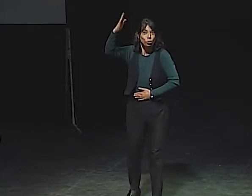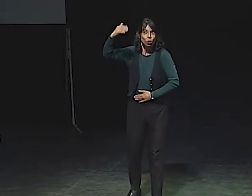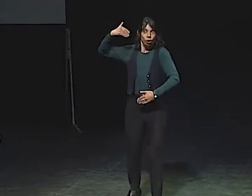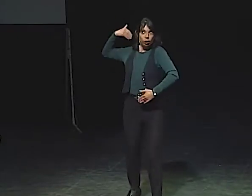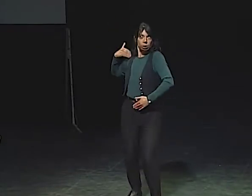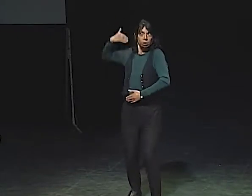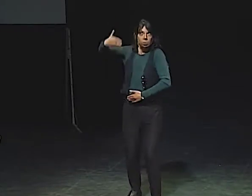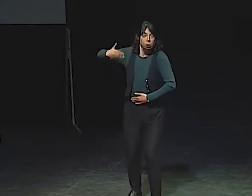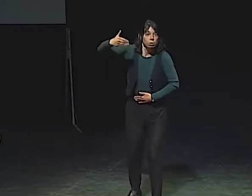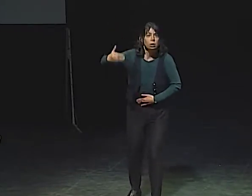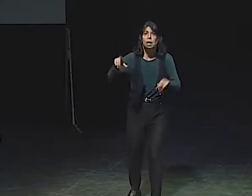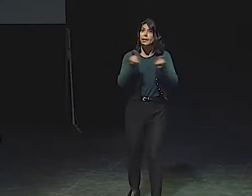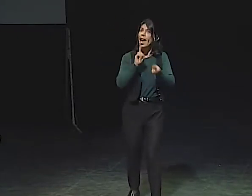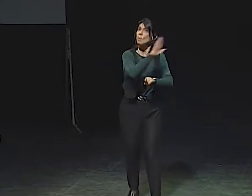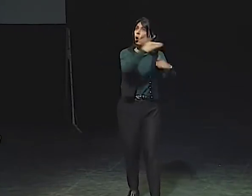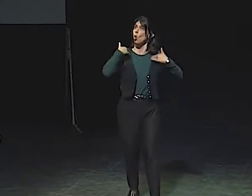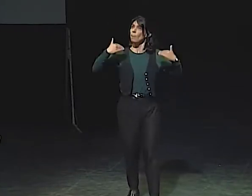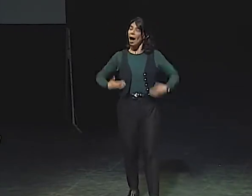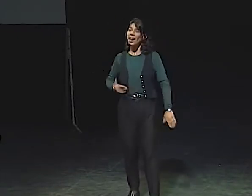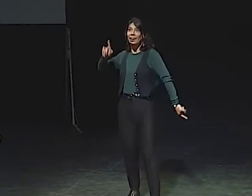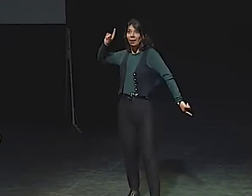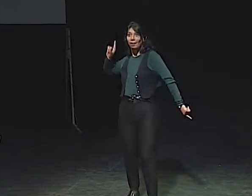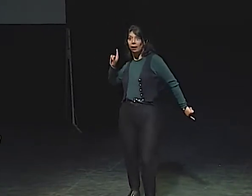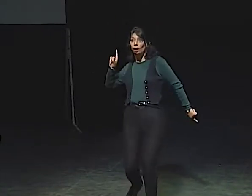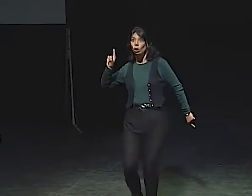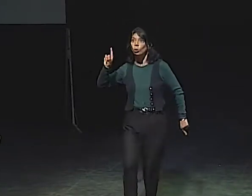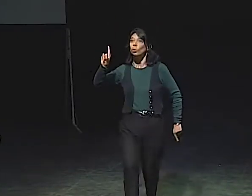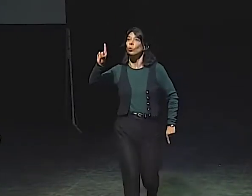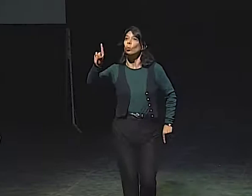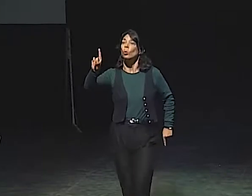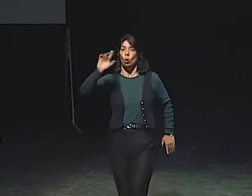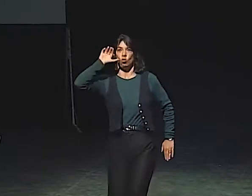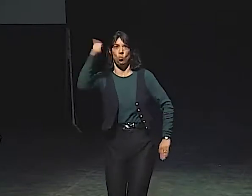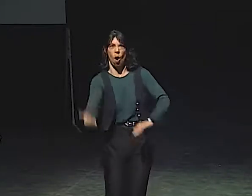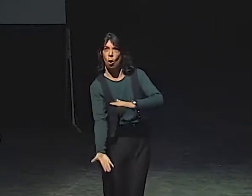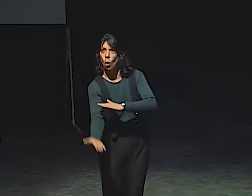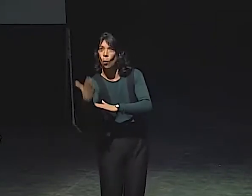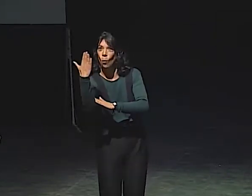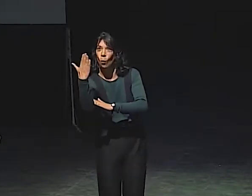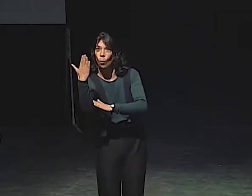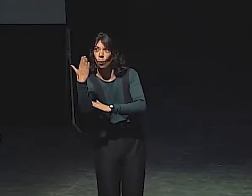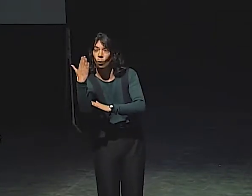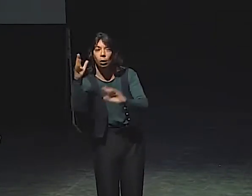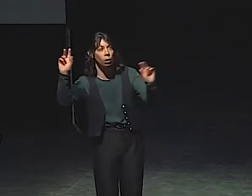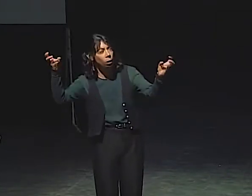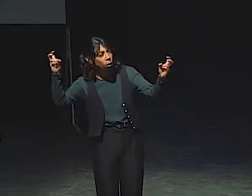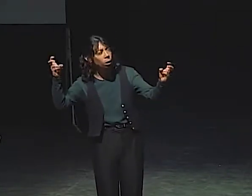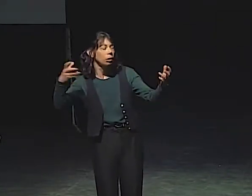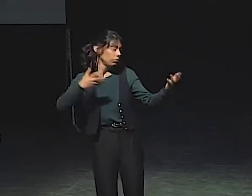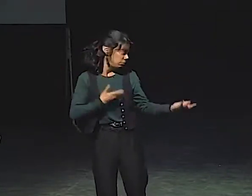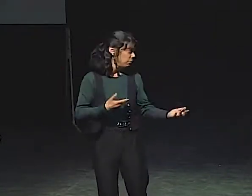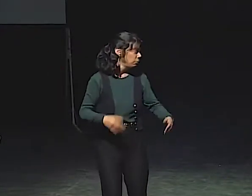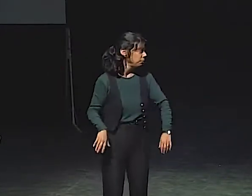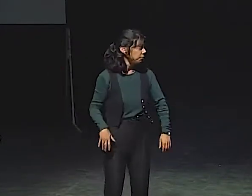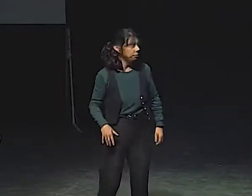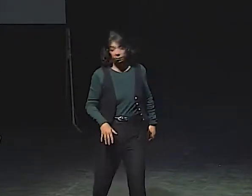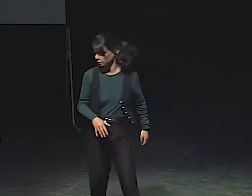YOU KNOW, IN THE PAST, YOU GO FORWARD TO THE FUTURE. Because that represents time in the past